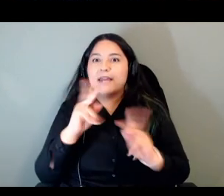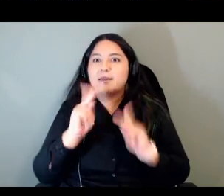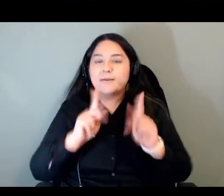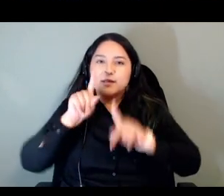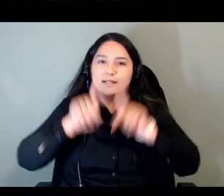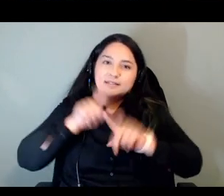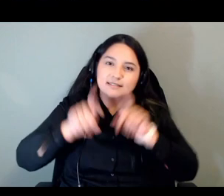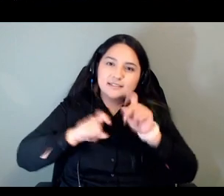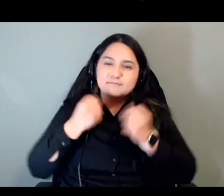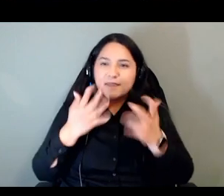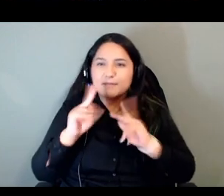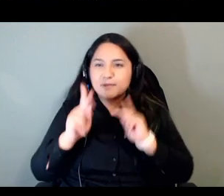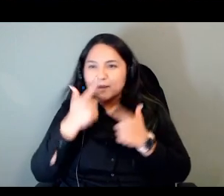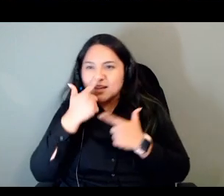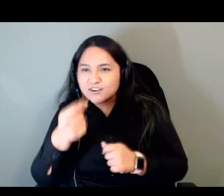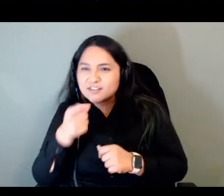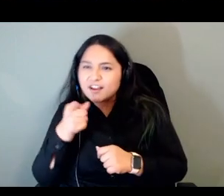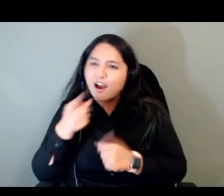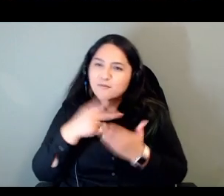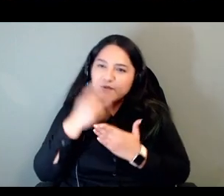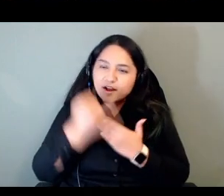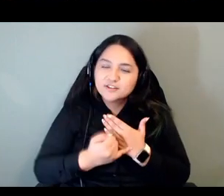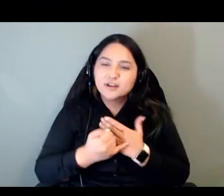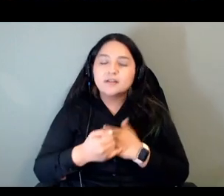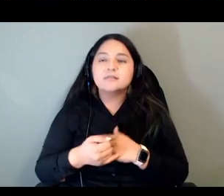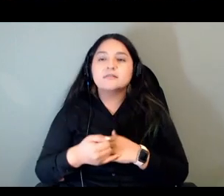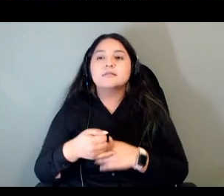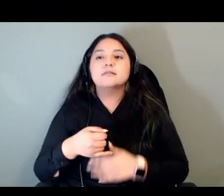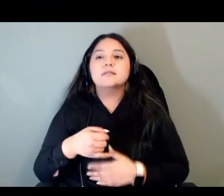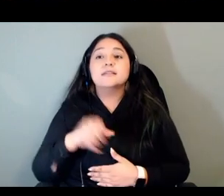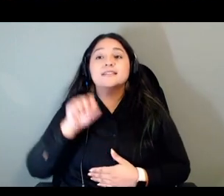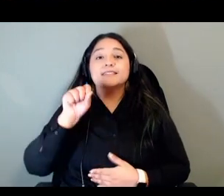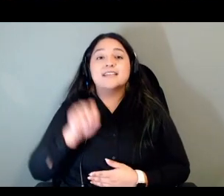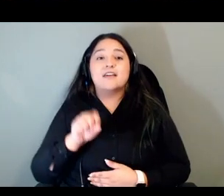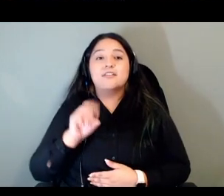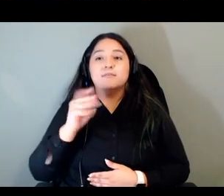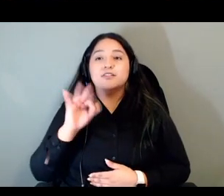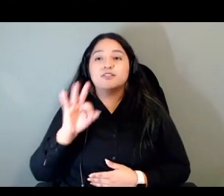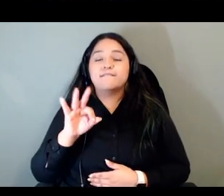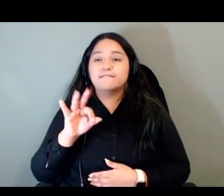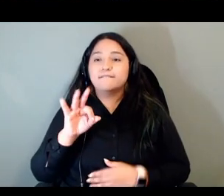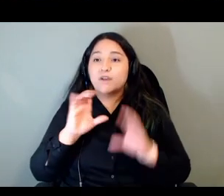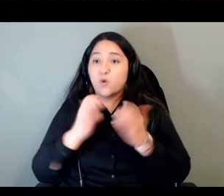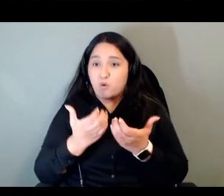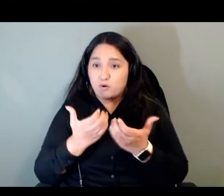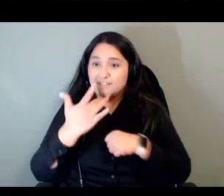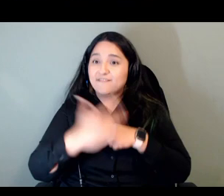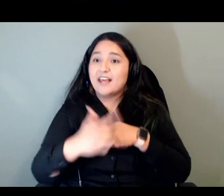this project and um the southern machine course is available for free we put the link in there